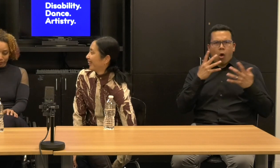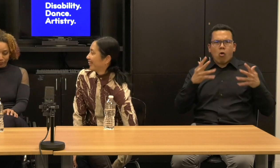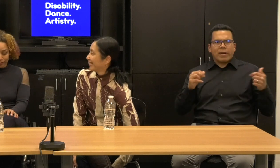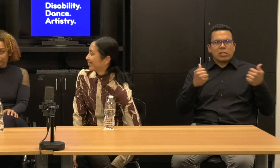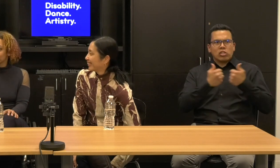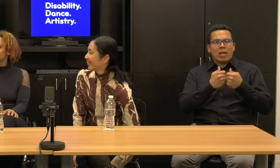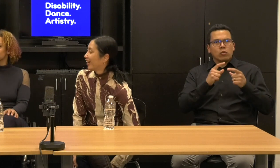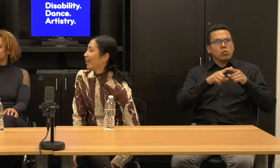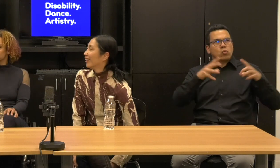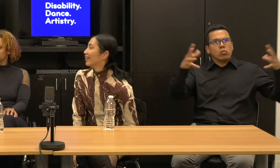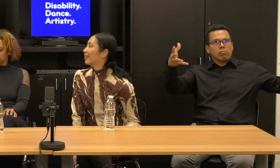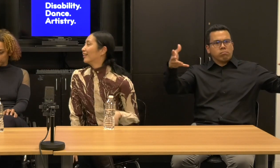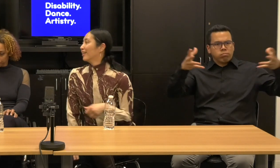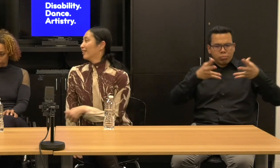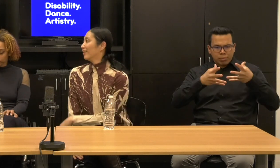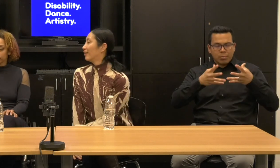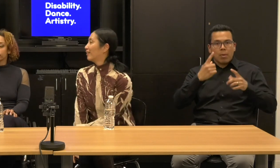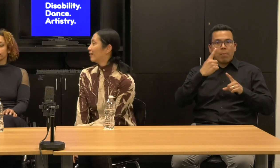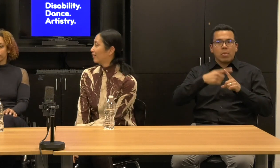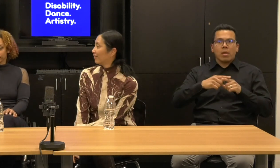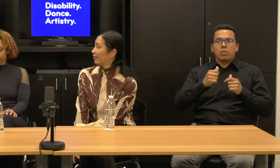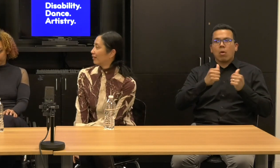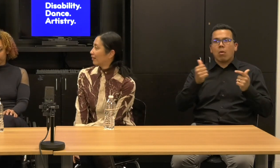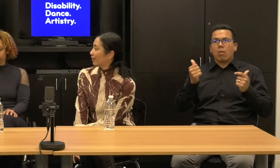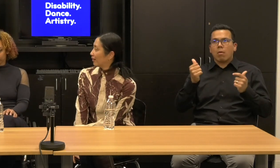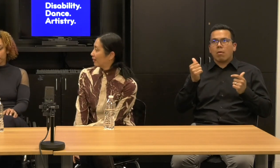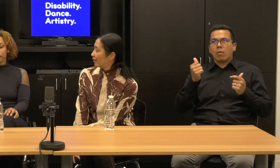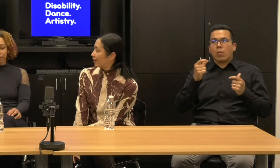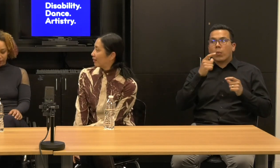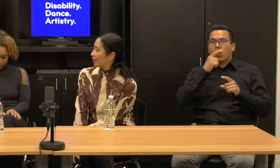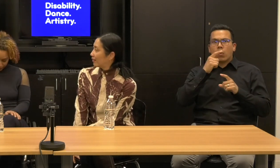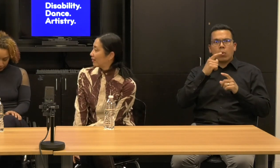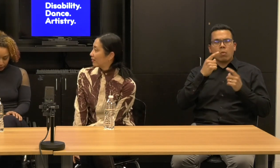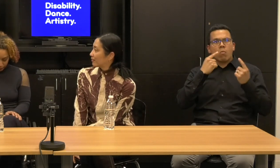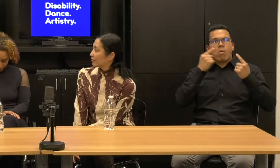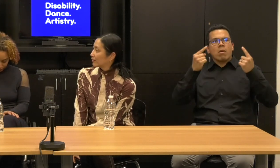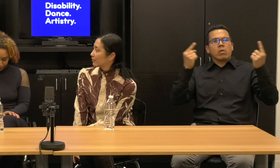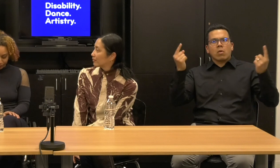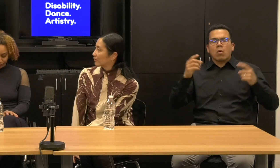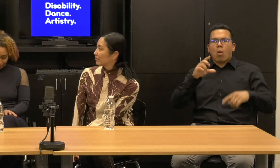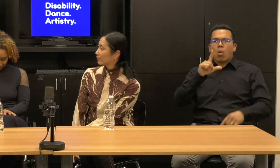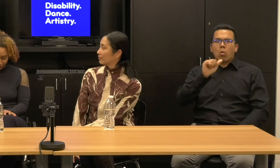of the main players, I mean laurel not being based in New York and Sara Hendren in Boston